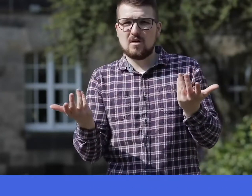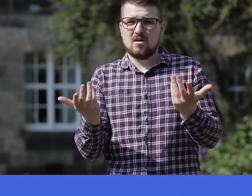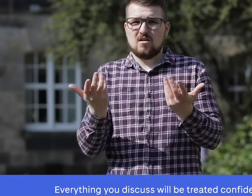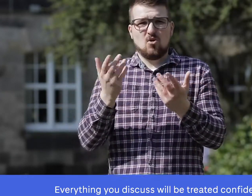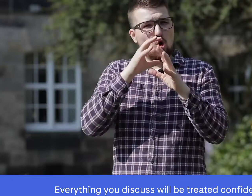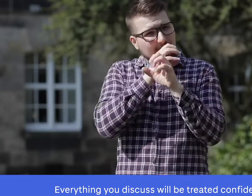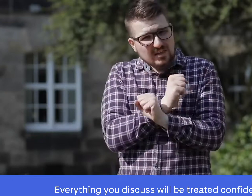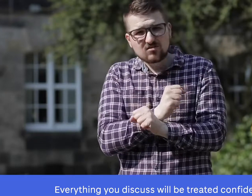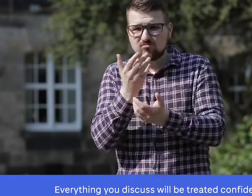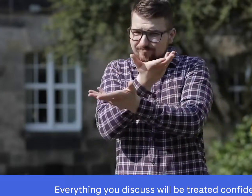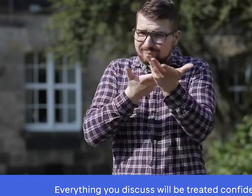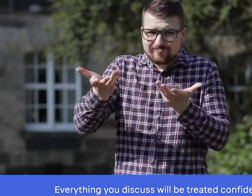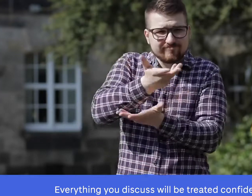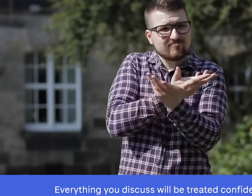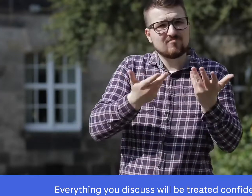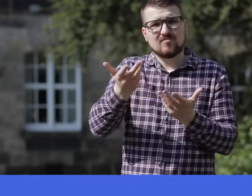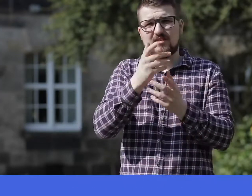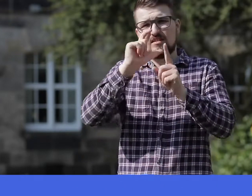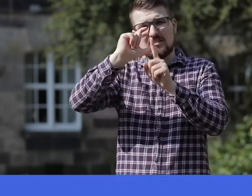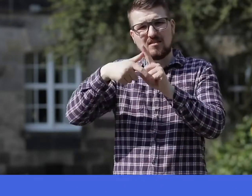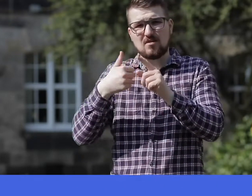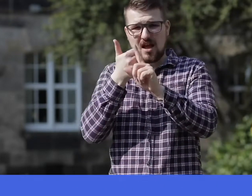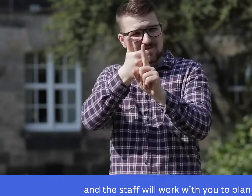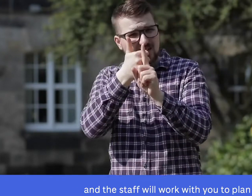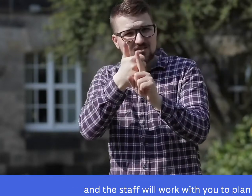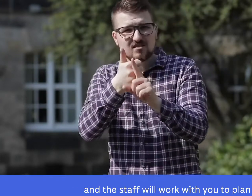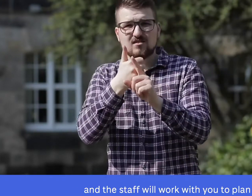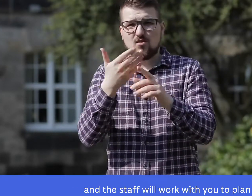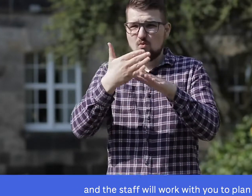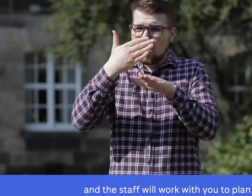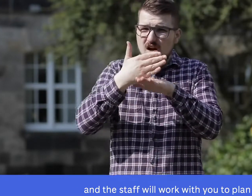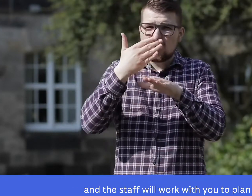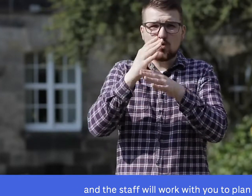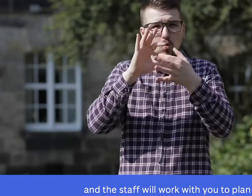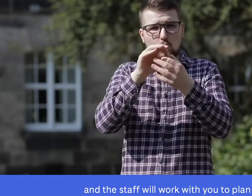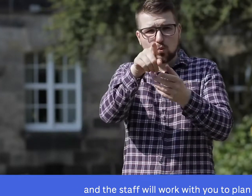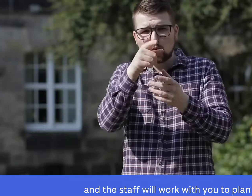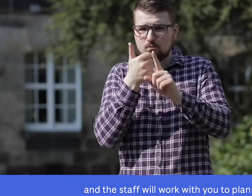Everything you discuss will be treated confidentially and the staff will work with you to plan